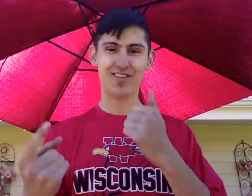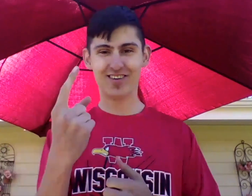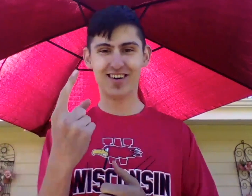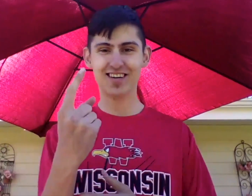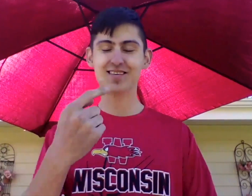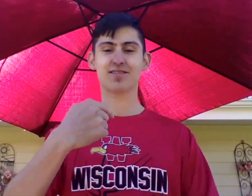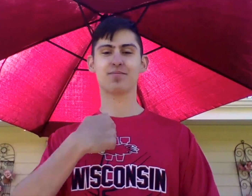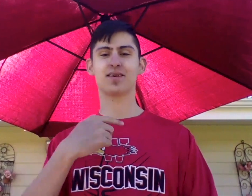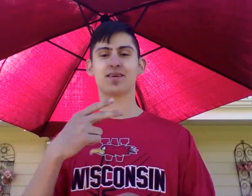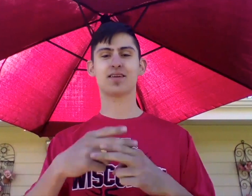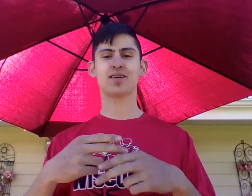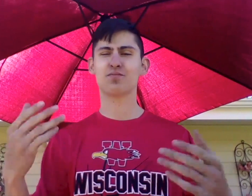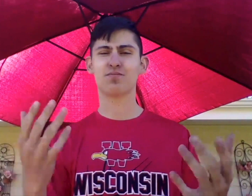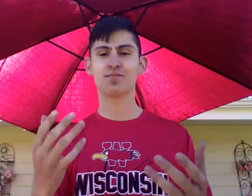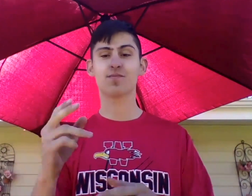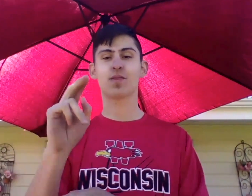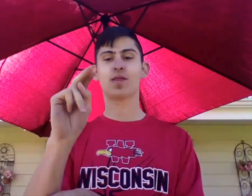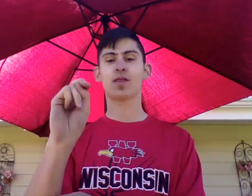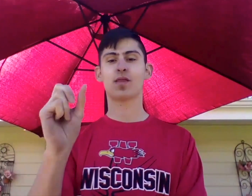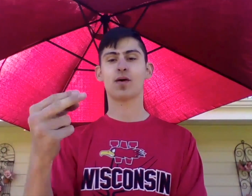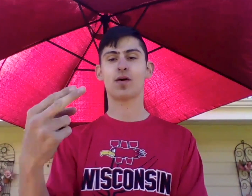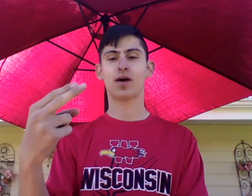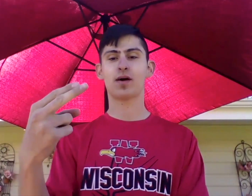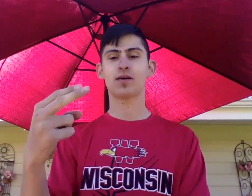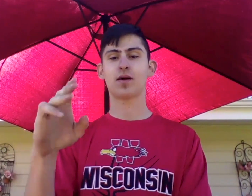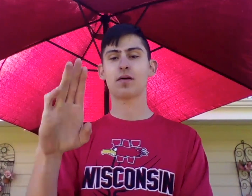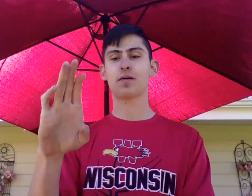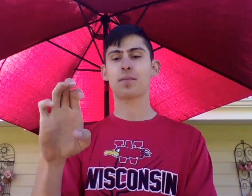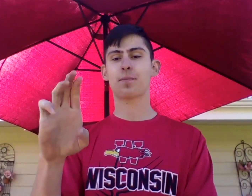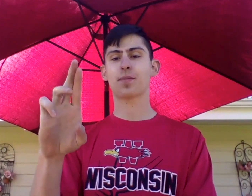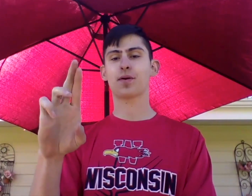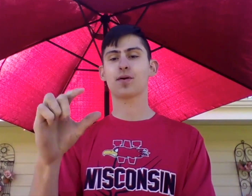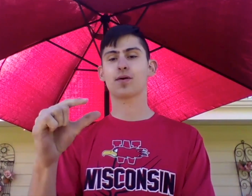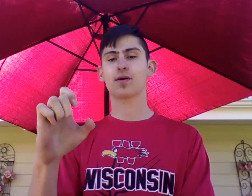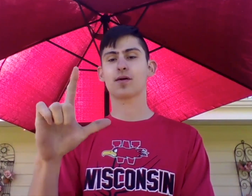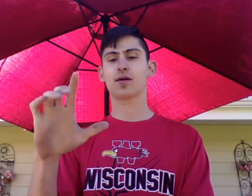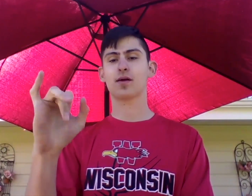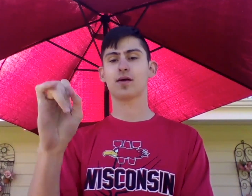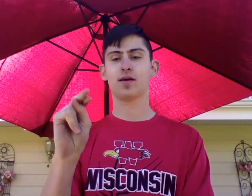Hello everyone! My name is Noah Bergelin.